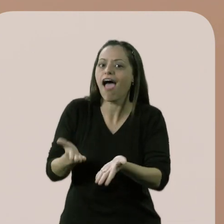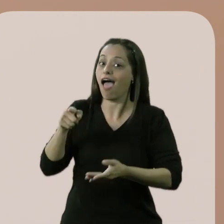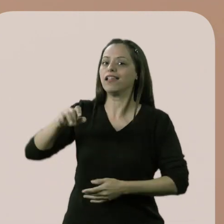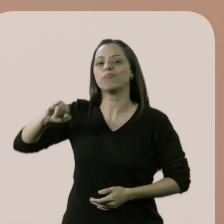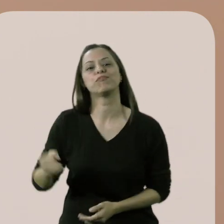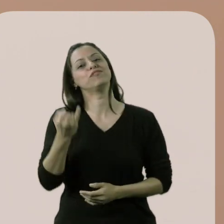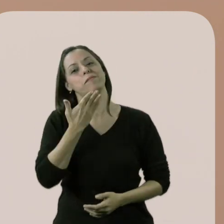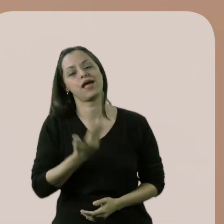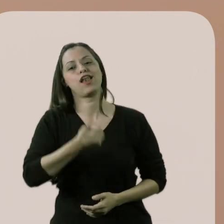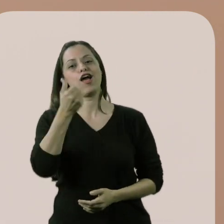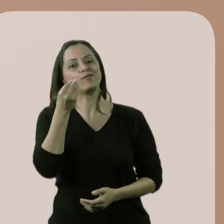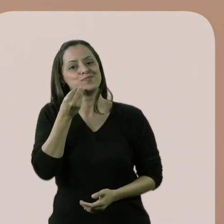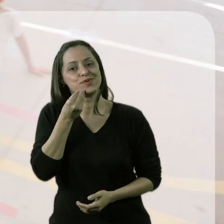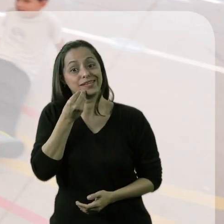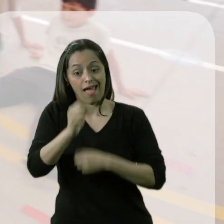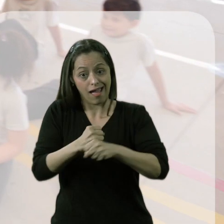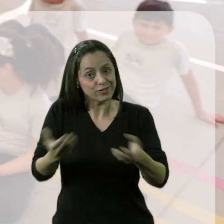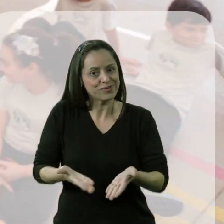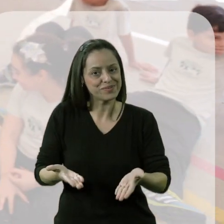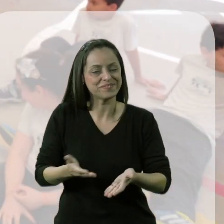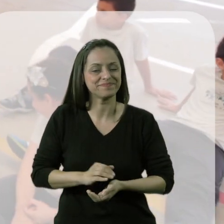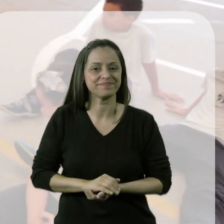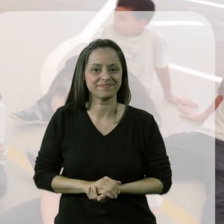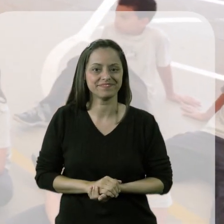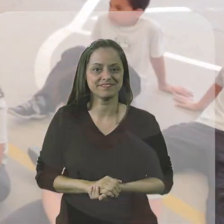Then he can enjoy more physical education classes this year than in previous years.